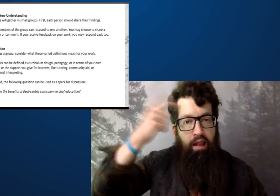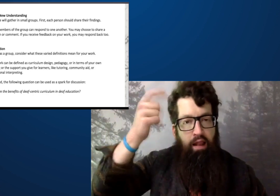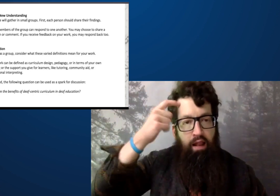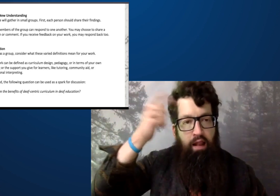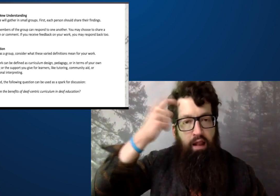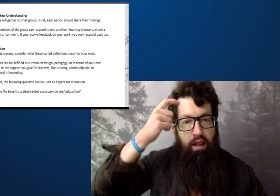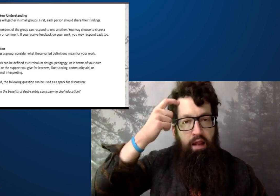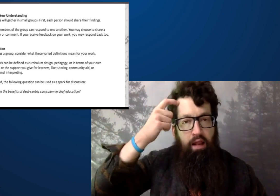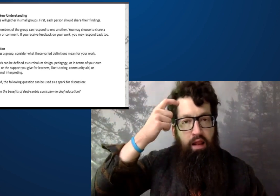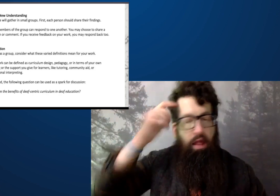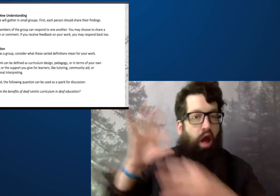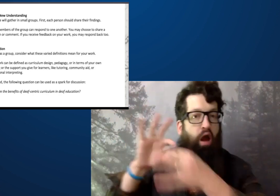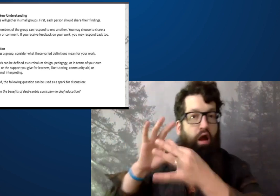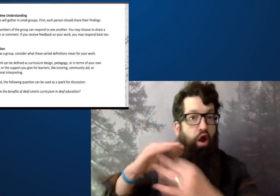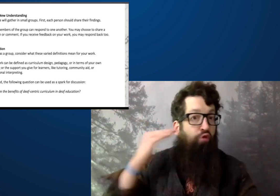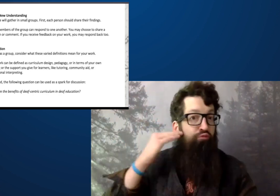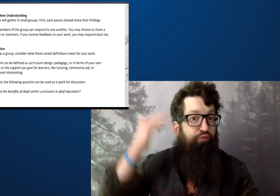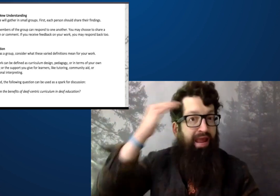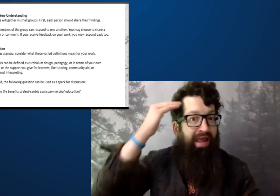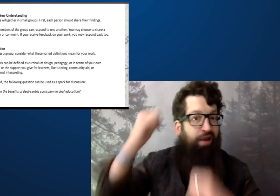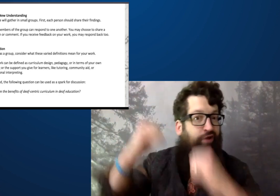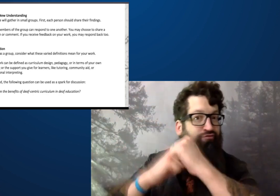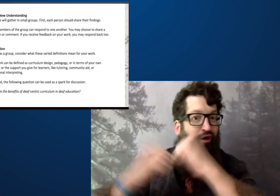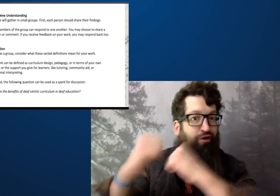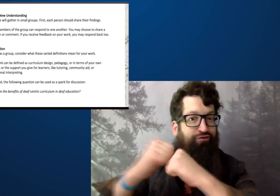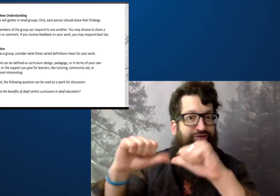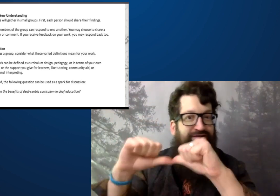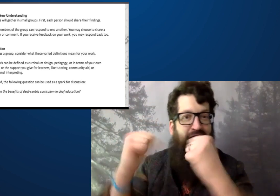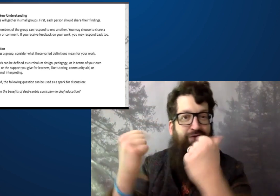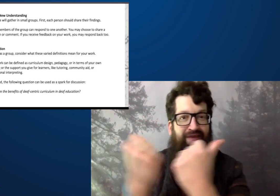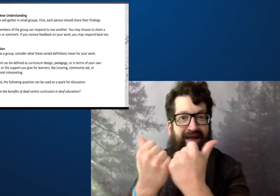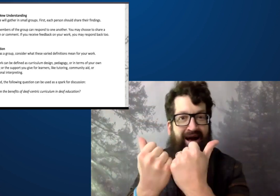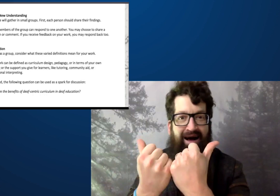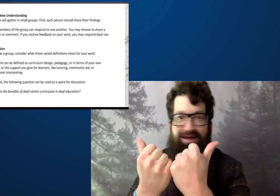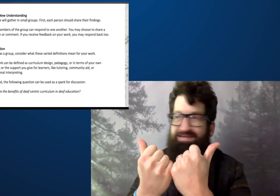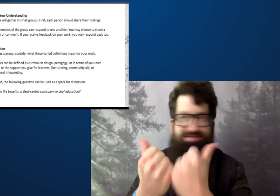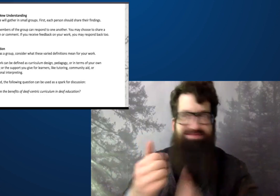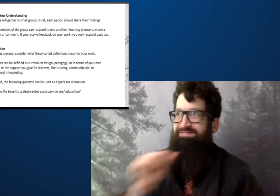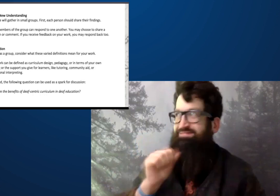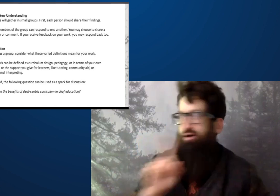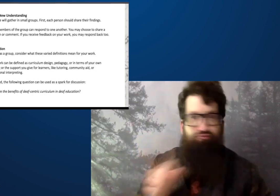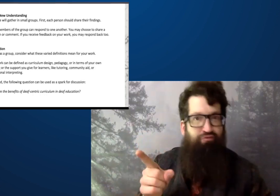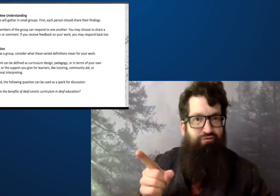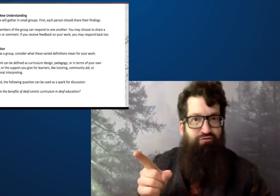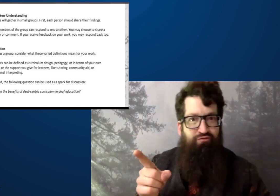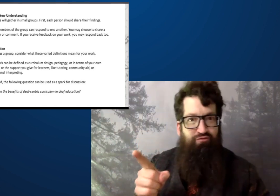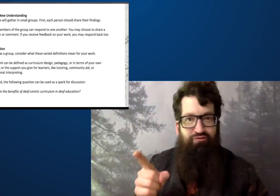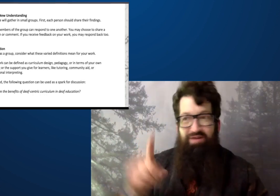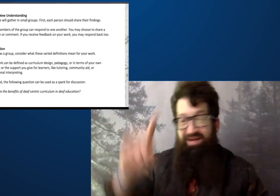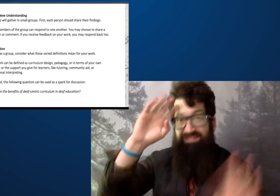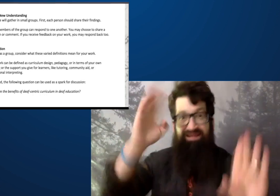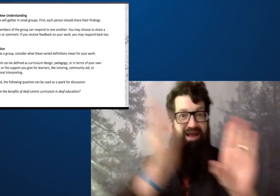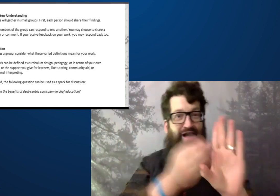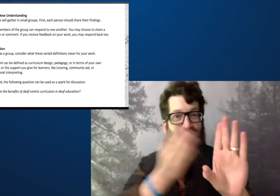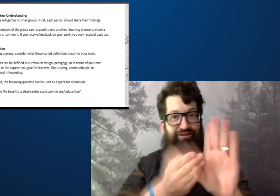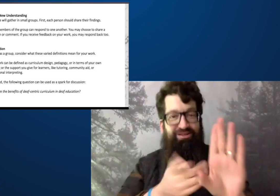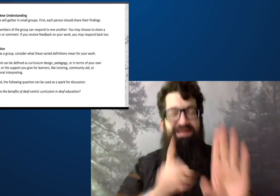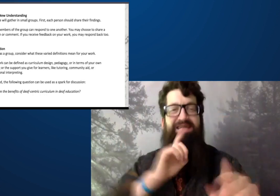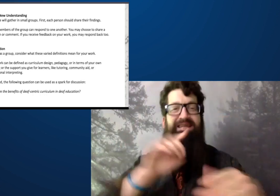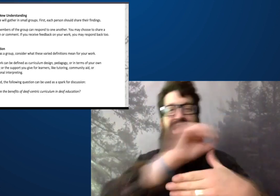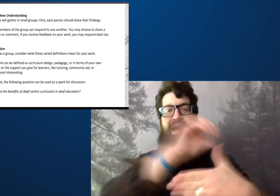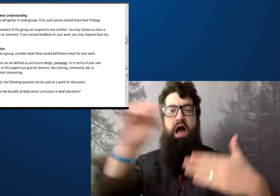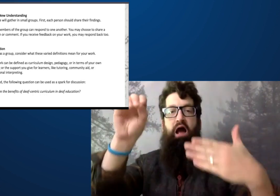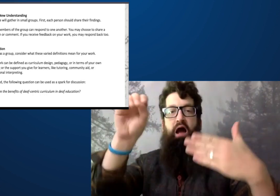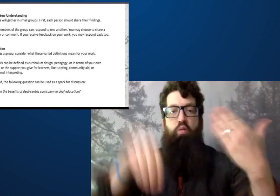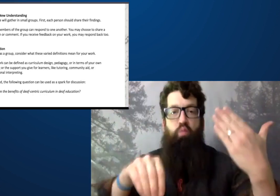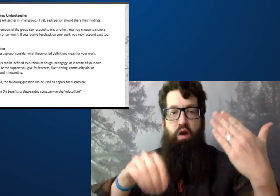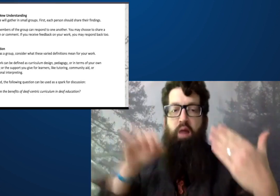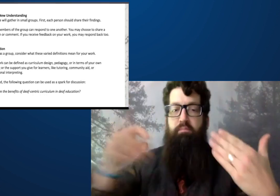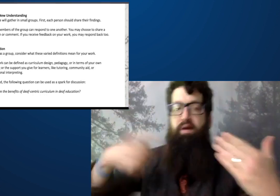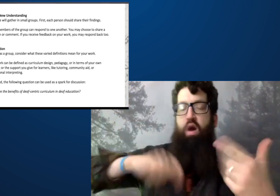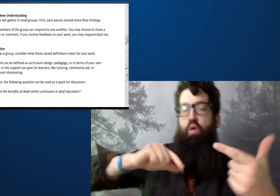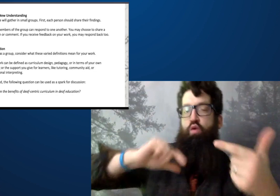perspective with just plain cognitive, which isn't really all that there is.